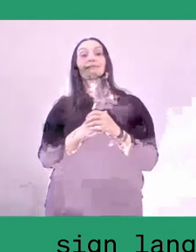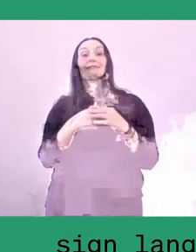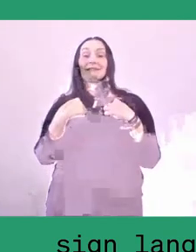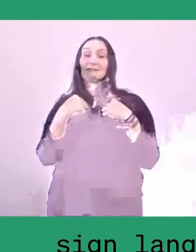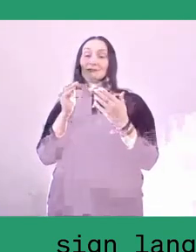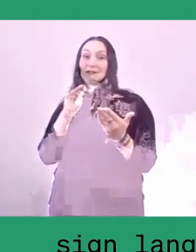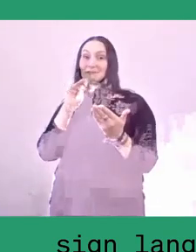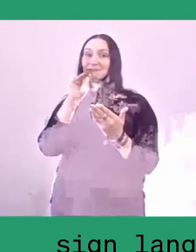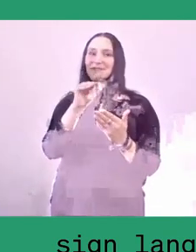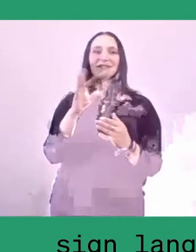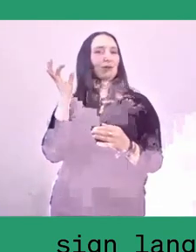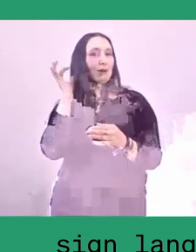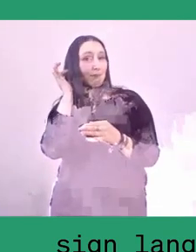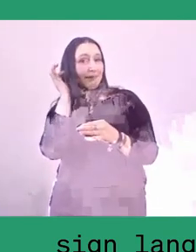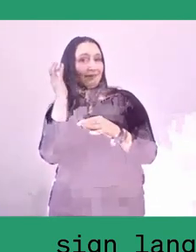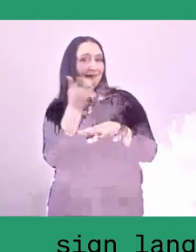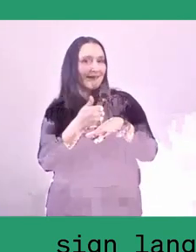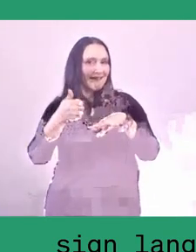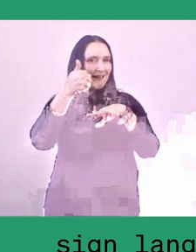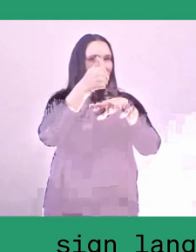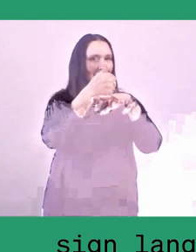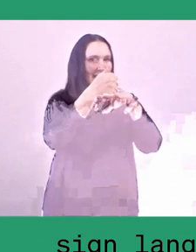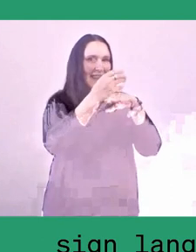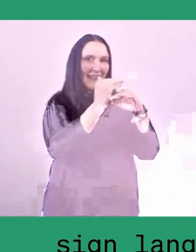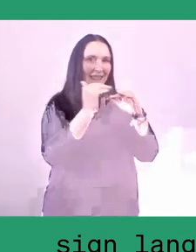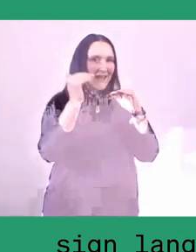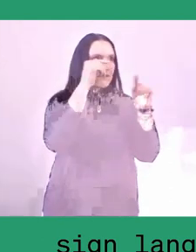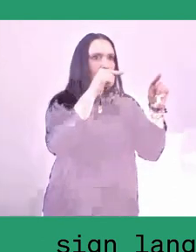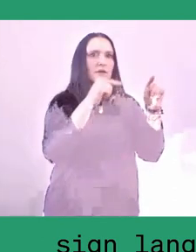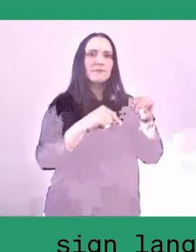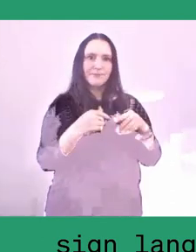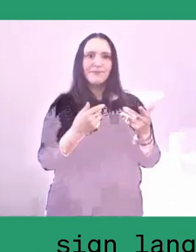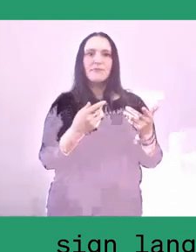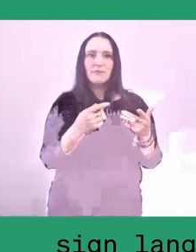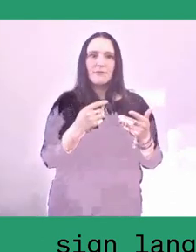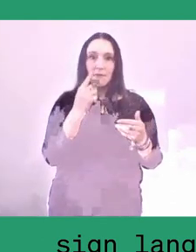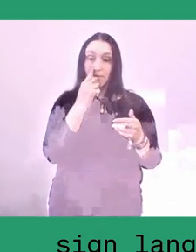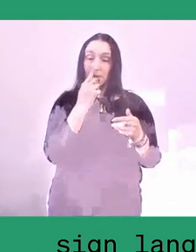They're coming from an organisation called Nahdlatul Ulama, NU,